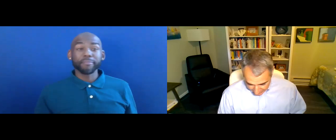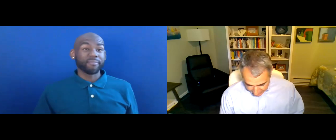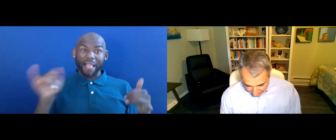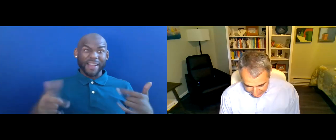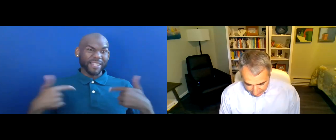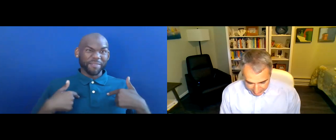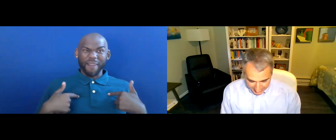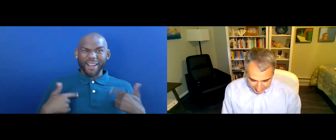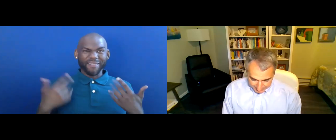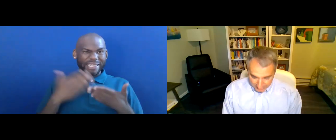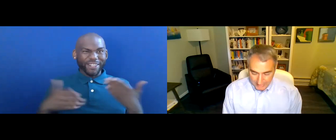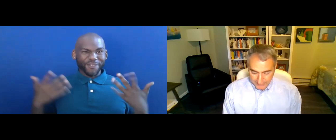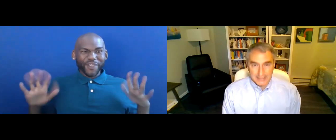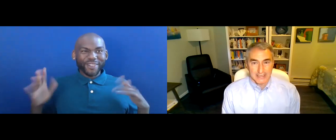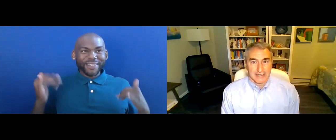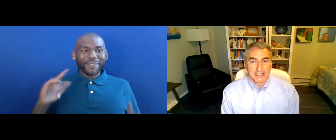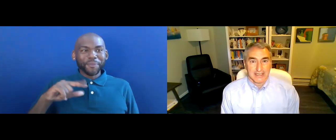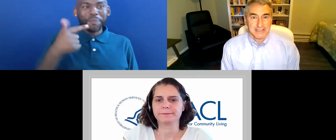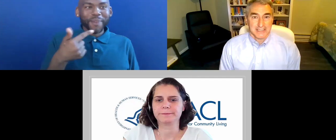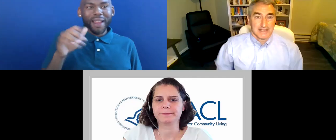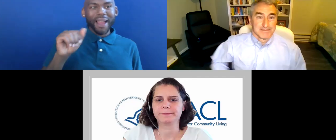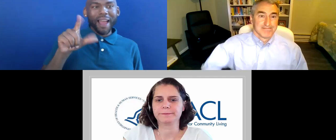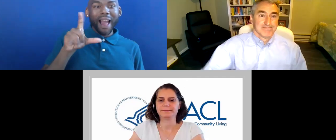I'M GOING TO TURN IT OVER TO ALISON BARKOFF AT ACL.